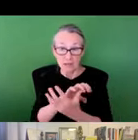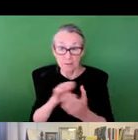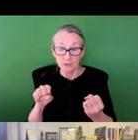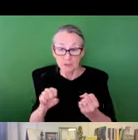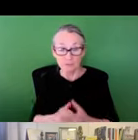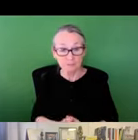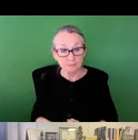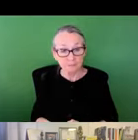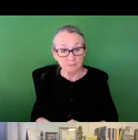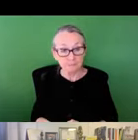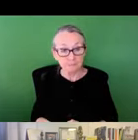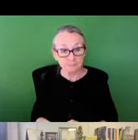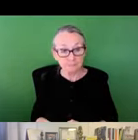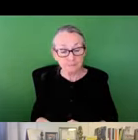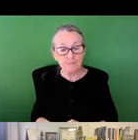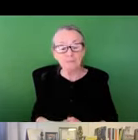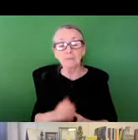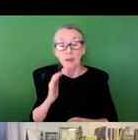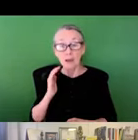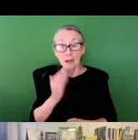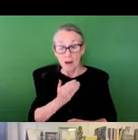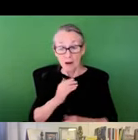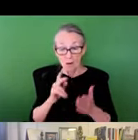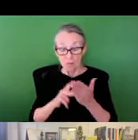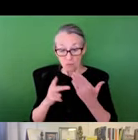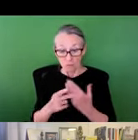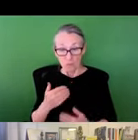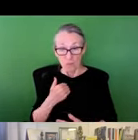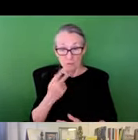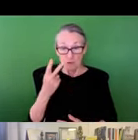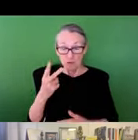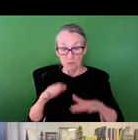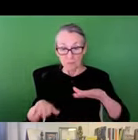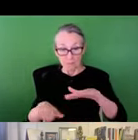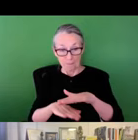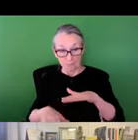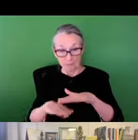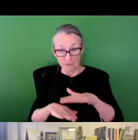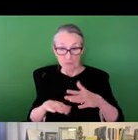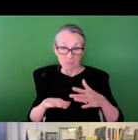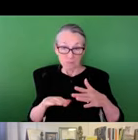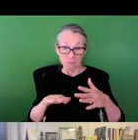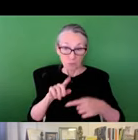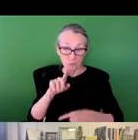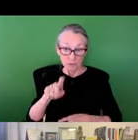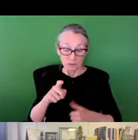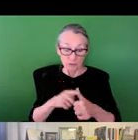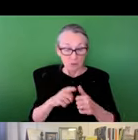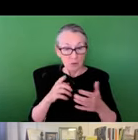terms of flood damage and impact? So within our program, we have to sort of